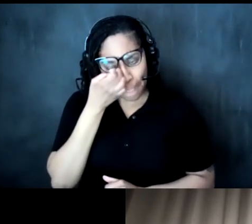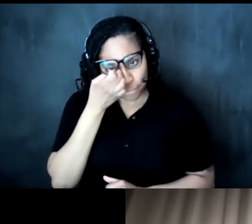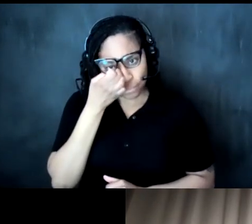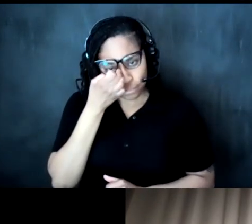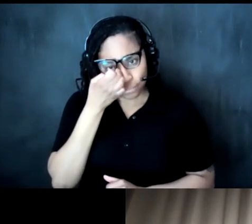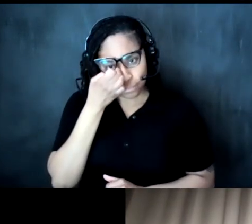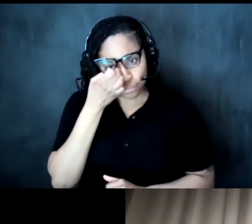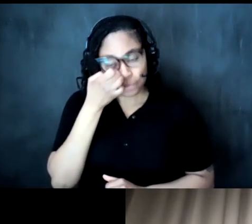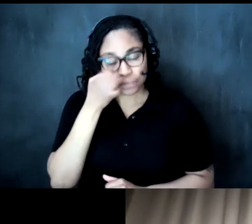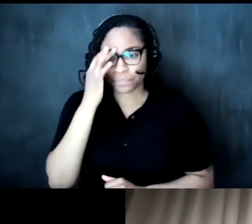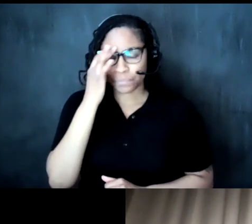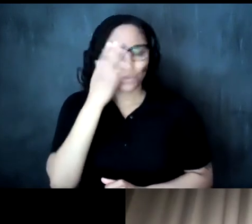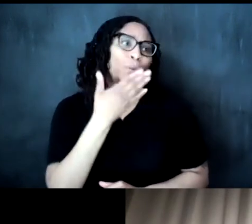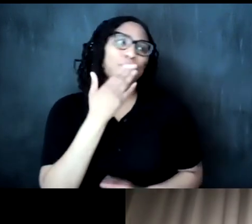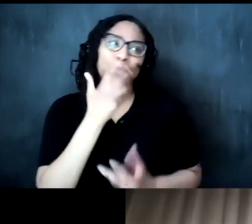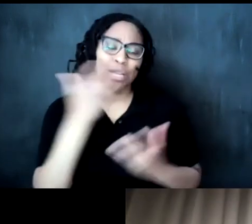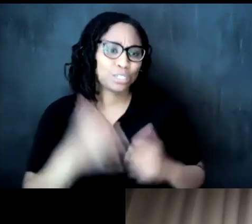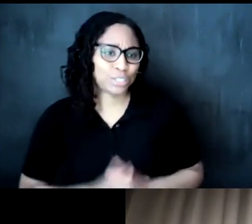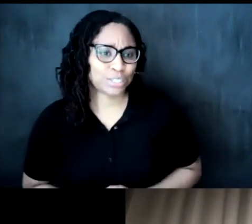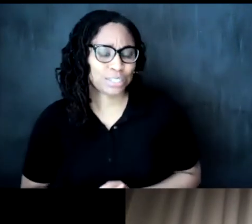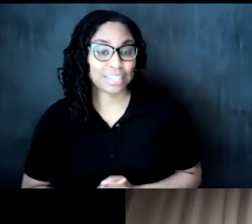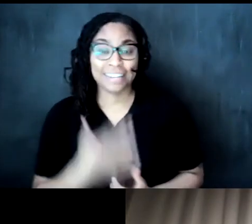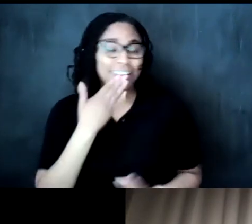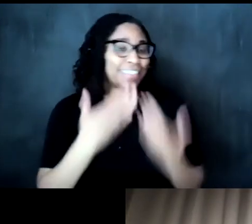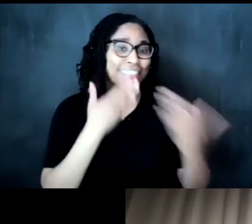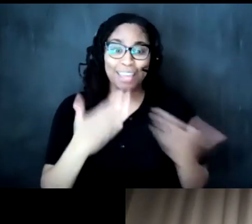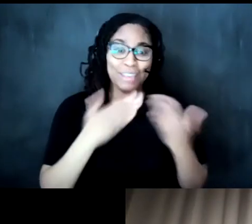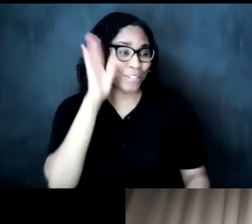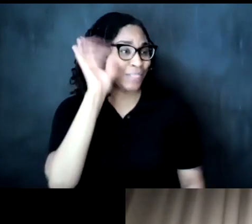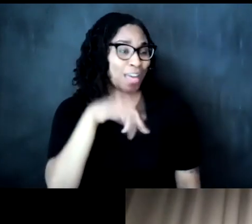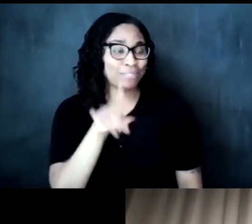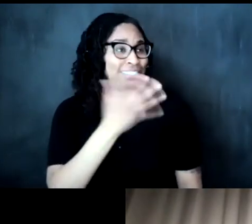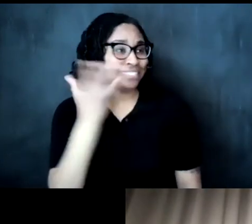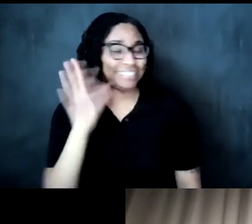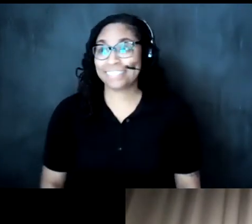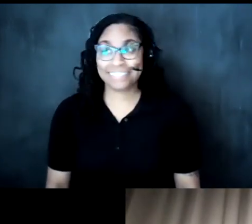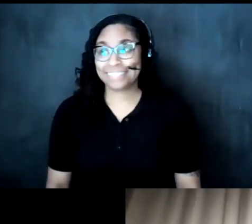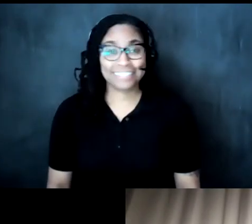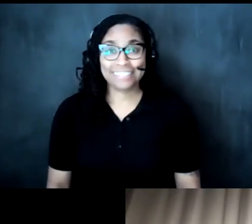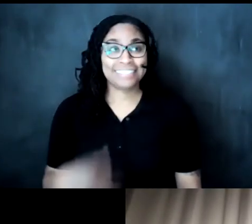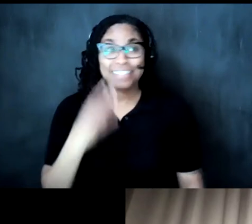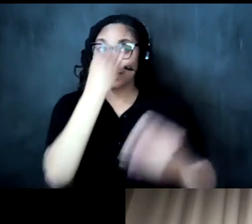thank you so much thank you so much tori that was just so and so insightful um it's just very just